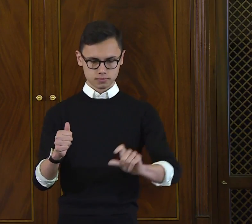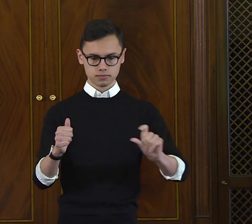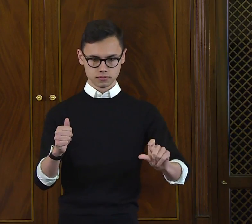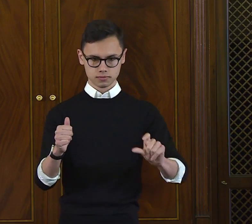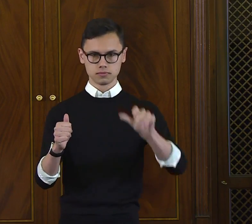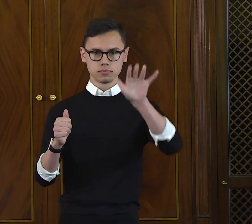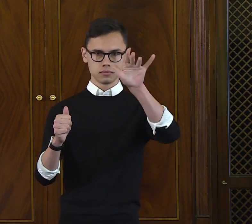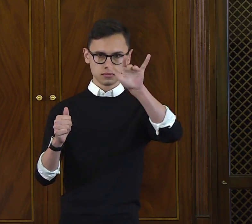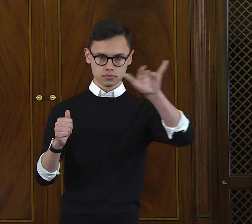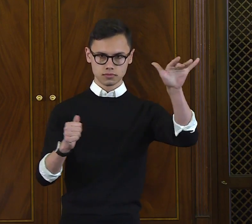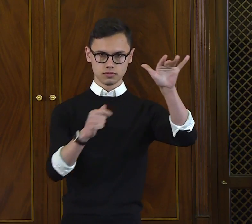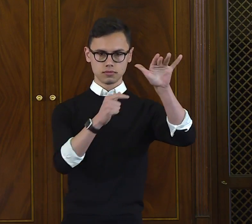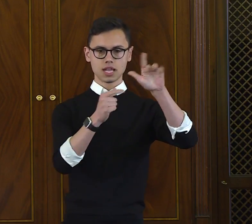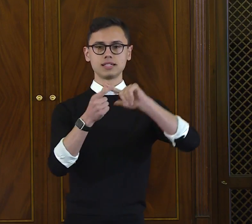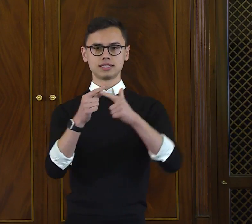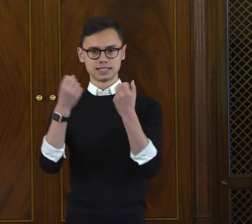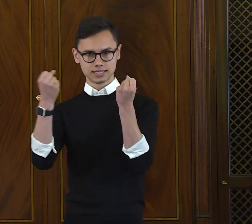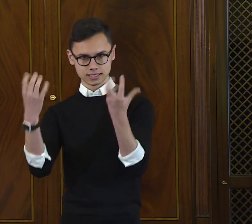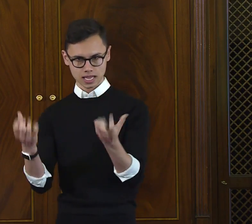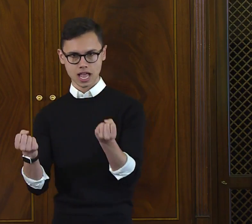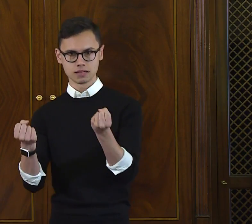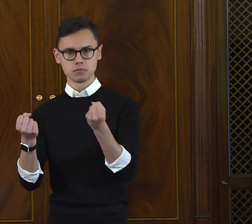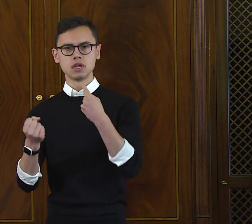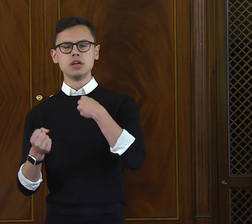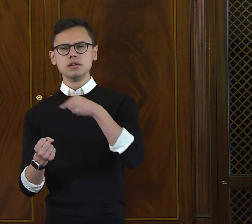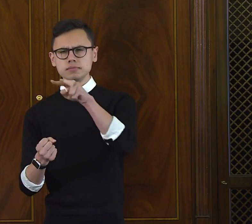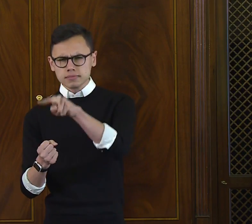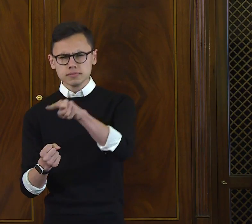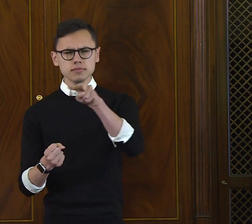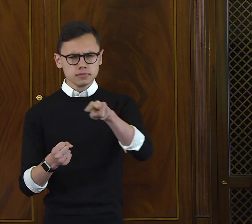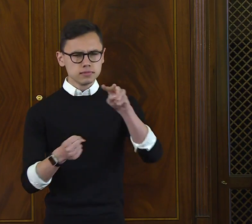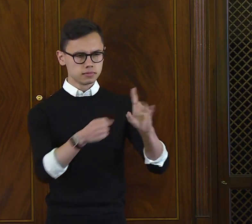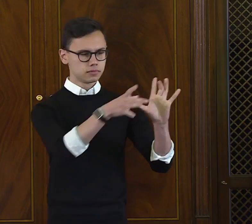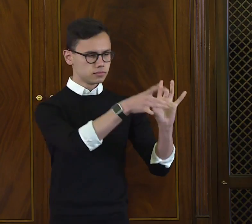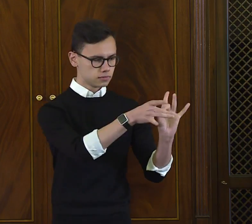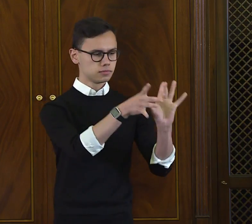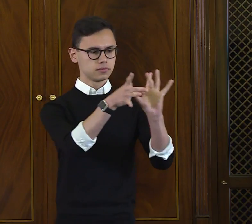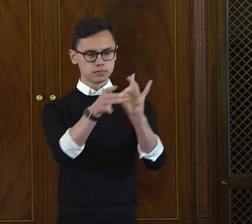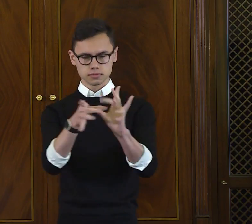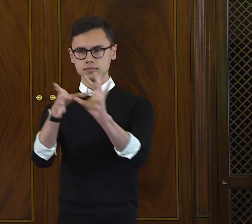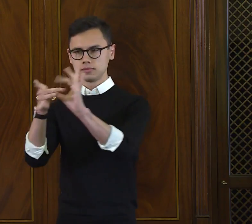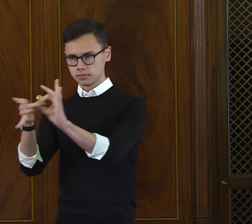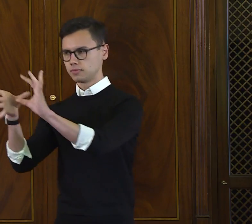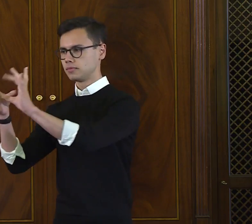by letter she spelt the corresponding word in English and ASL, and then showed the sign.